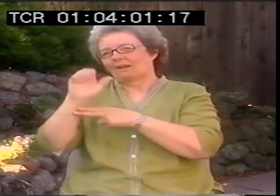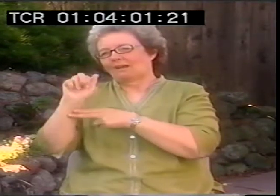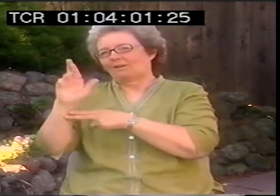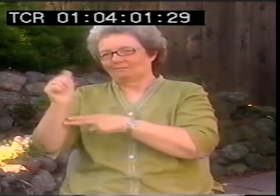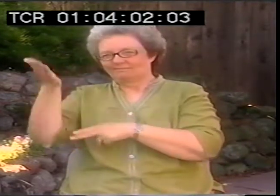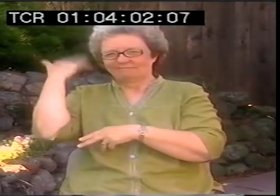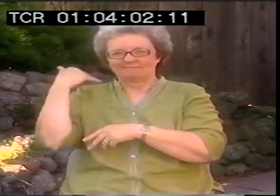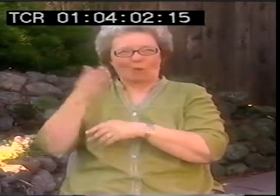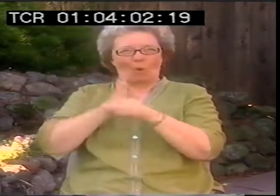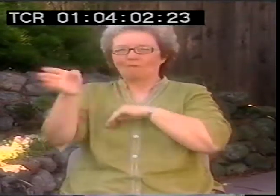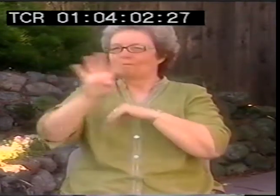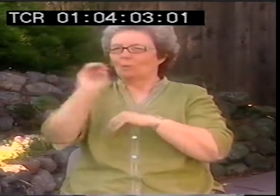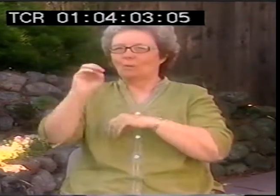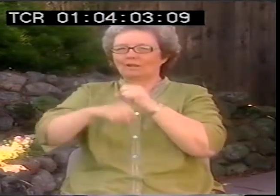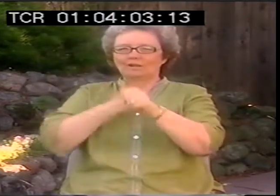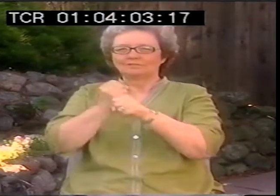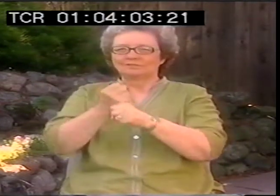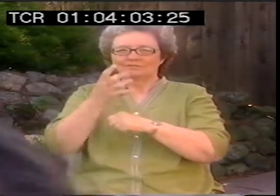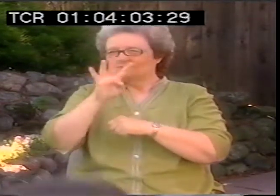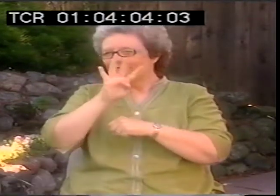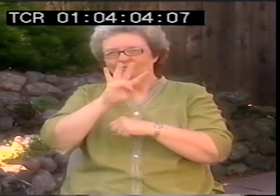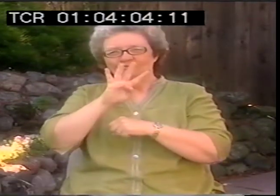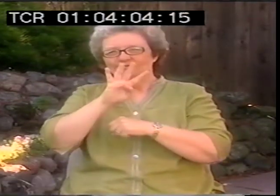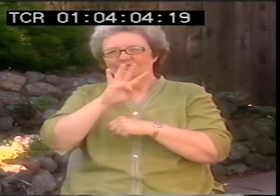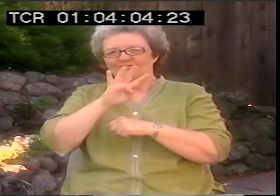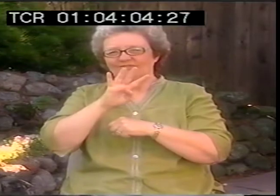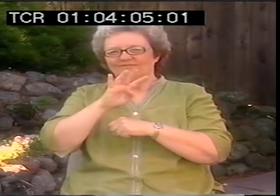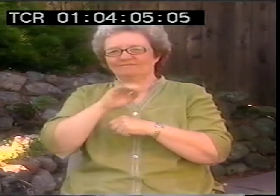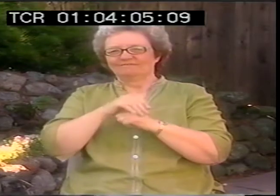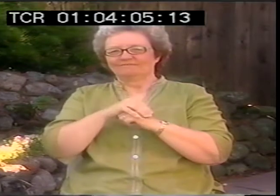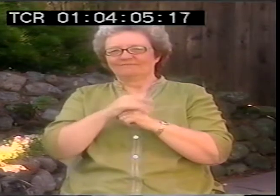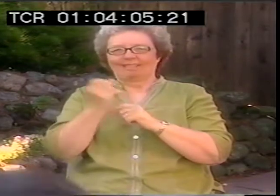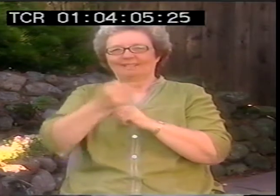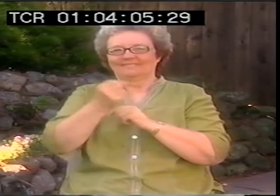One was called DCARA, that's been running for over 40 years.